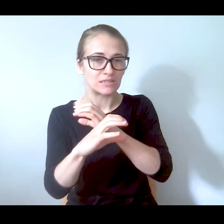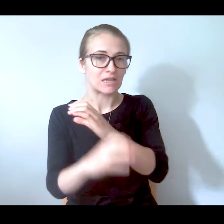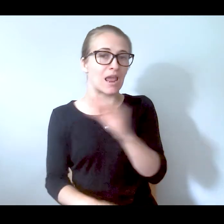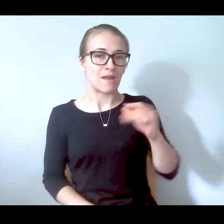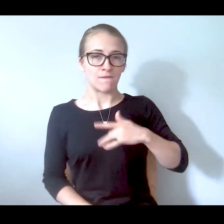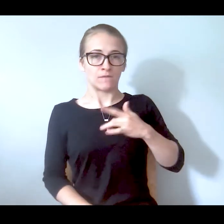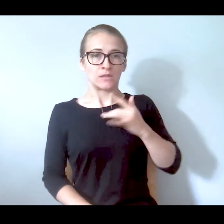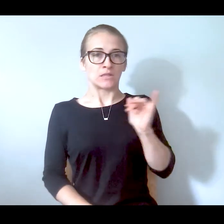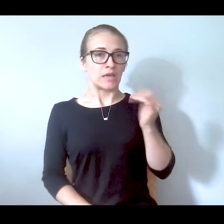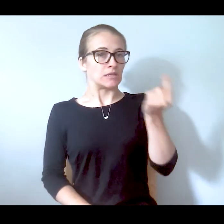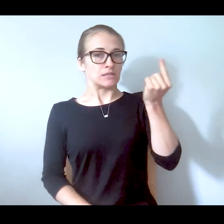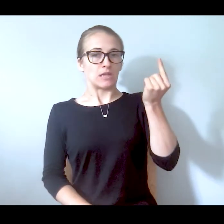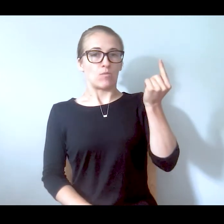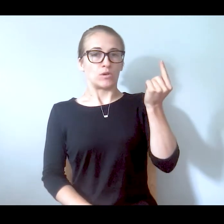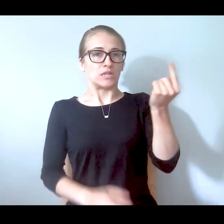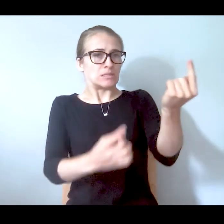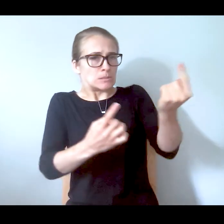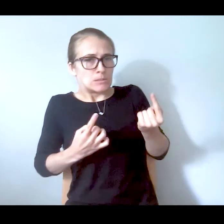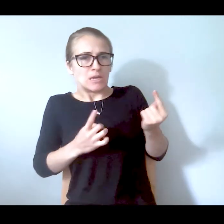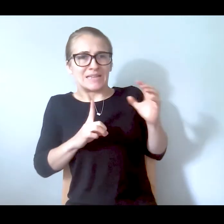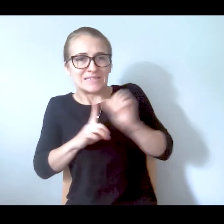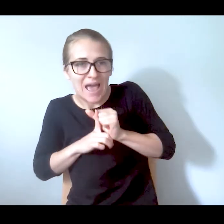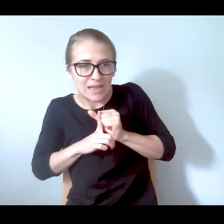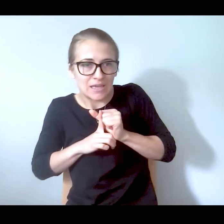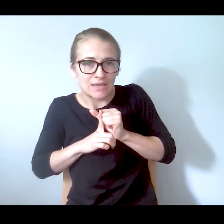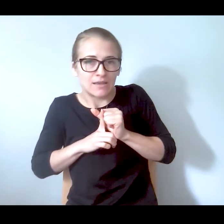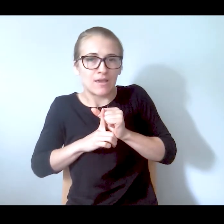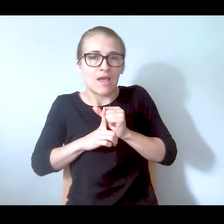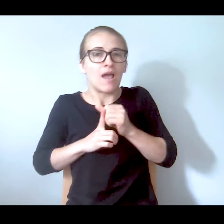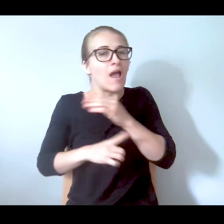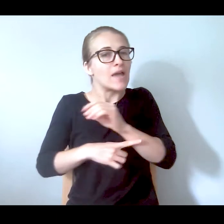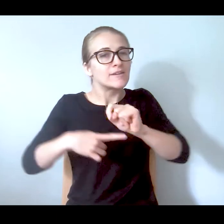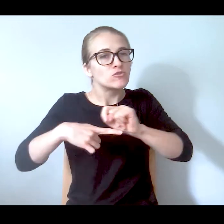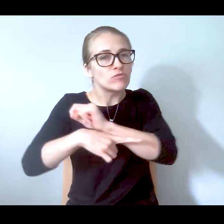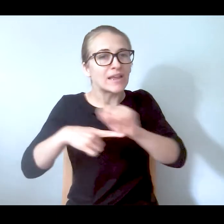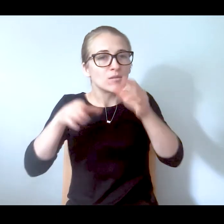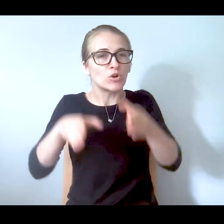feels like somebody's going toll attack them and a